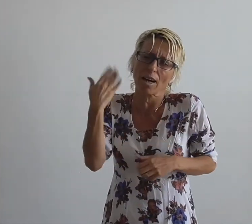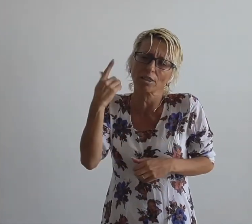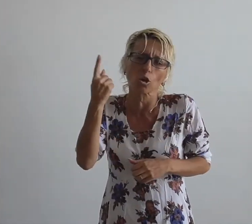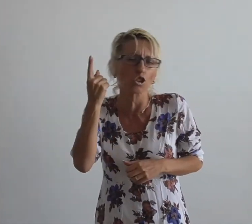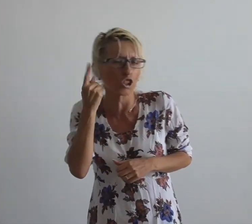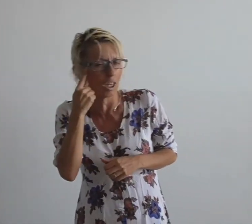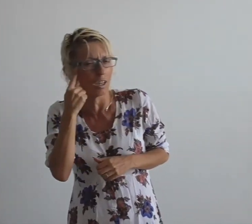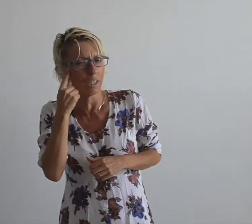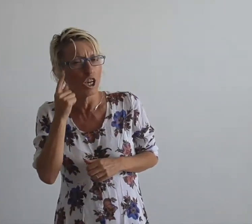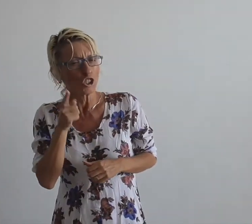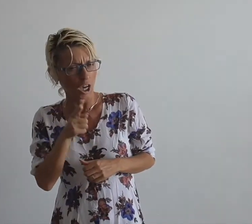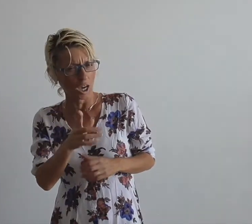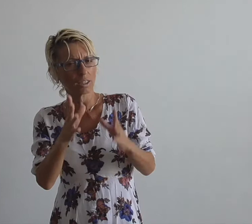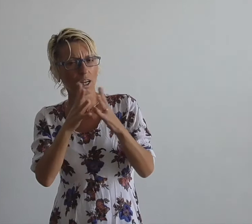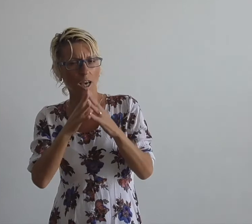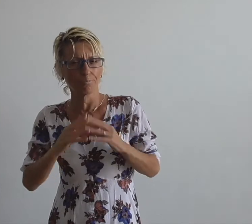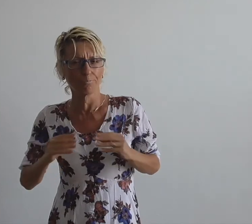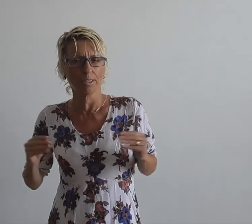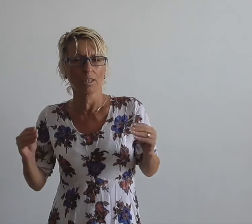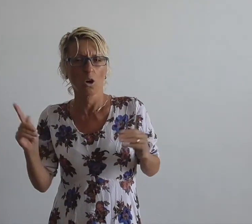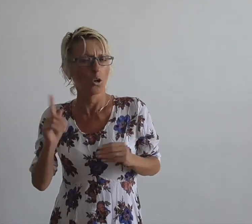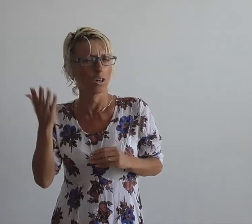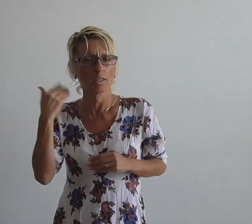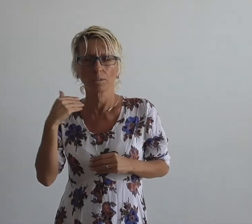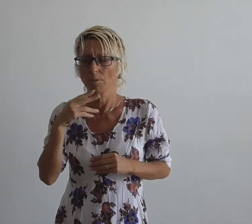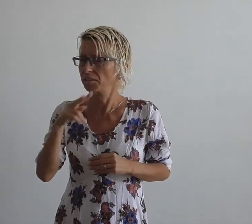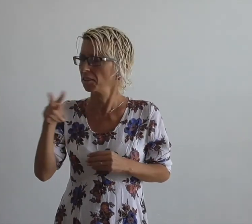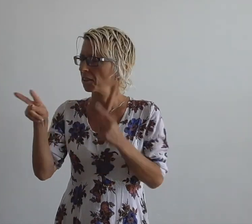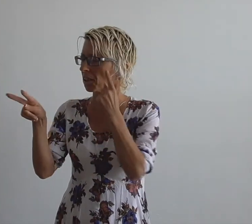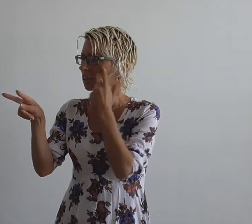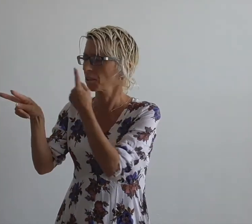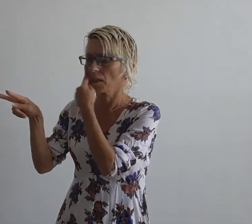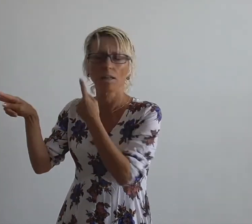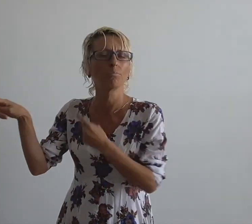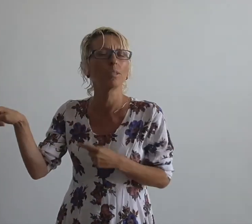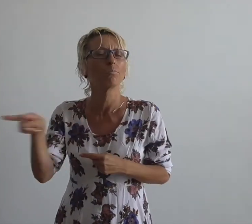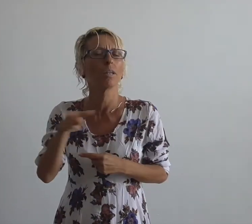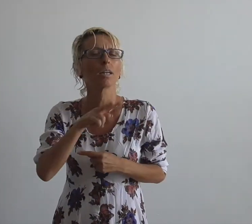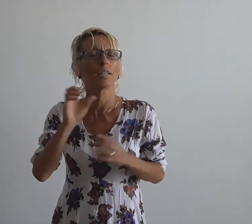If I would have thought you will disappear I would take my eyes of you